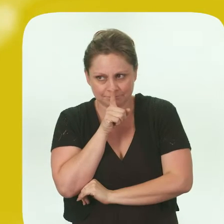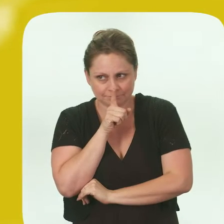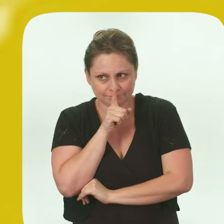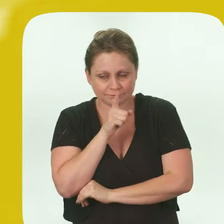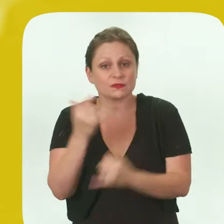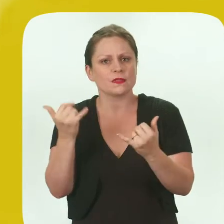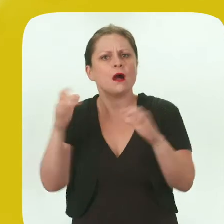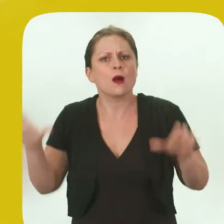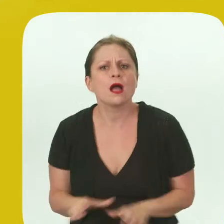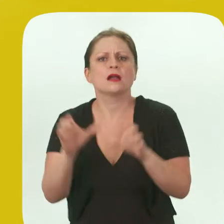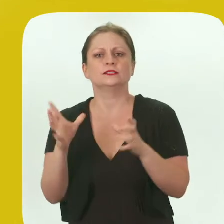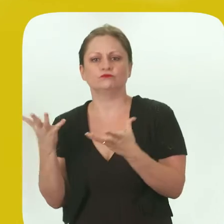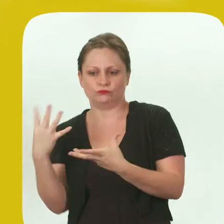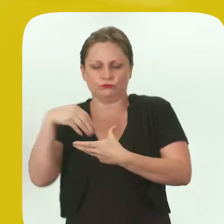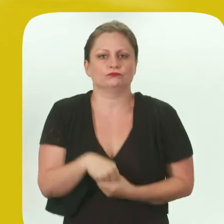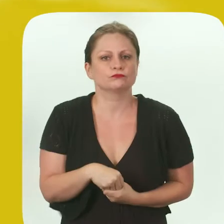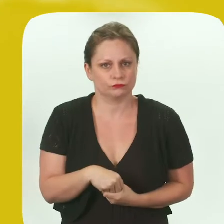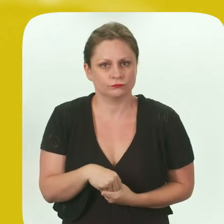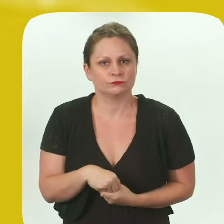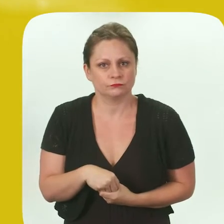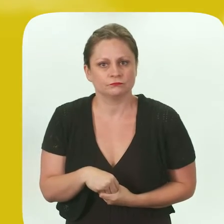and not really saying anything to actively participating